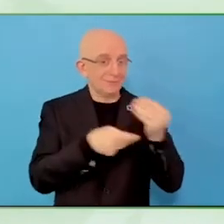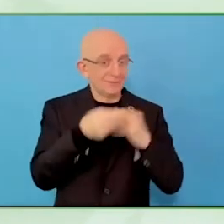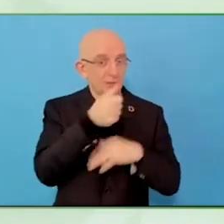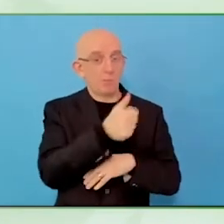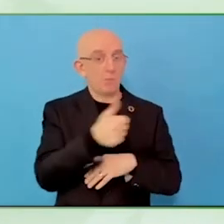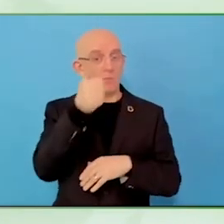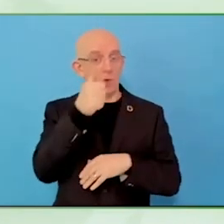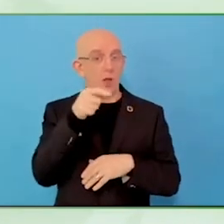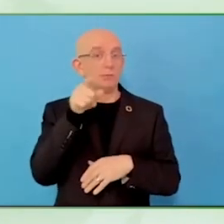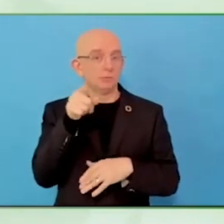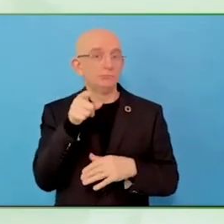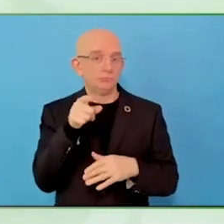I need someone to work.